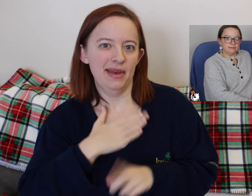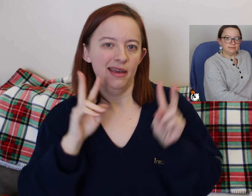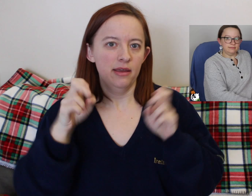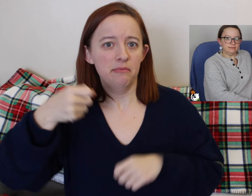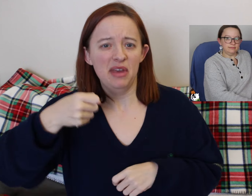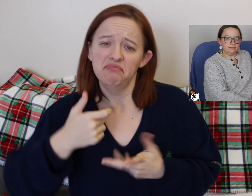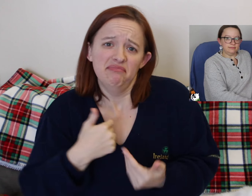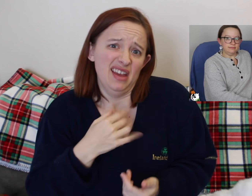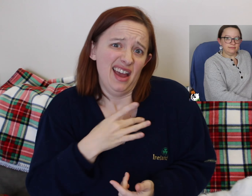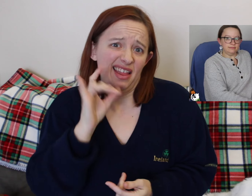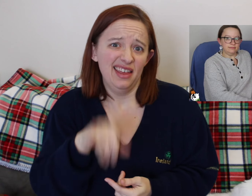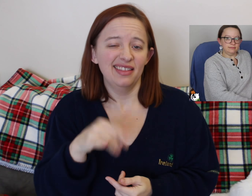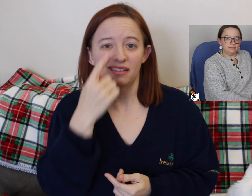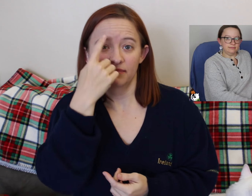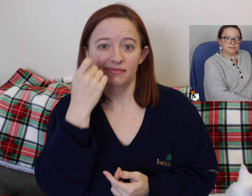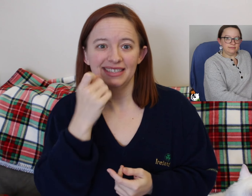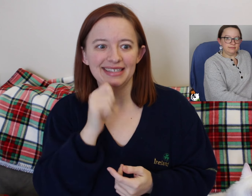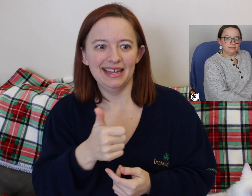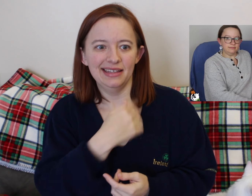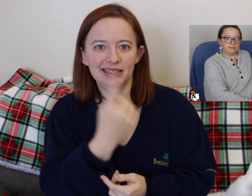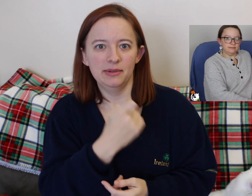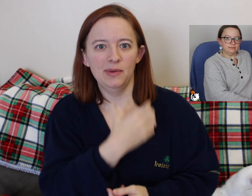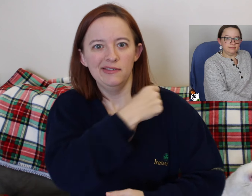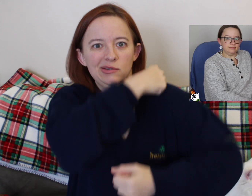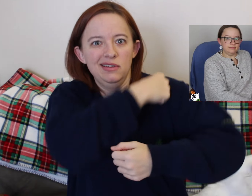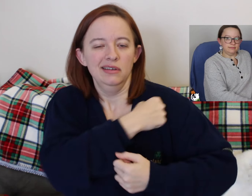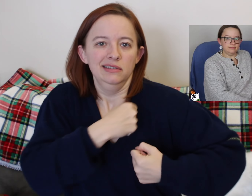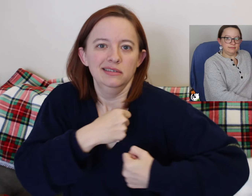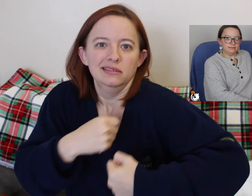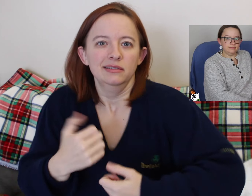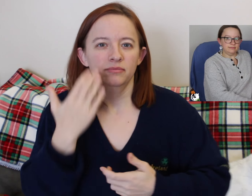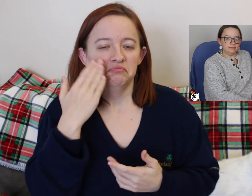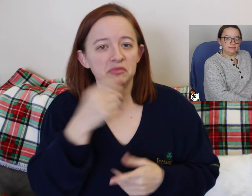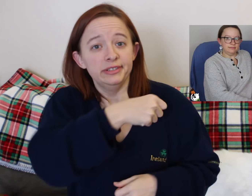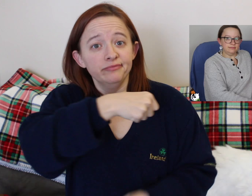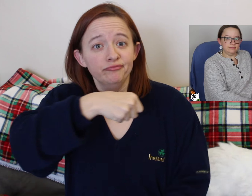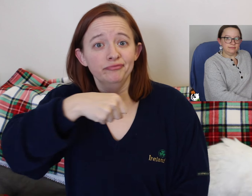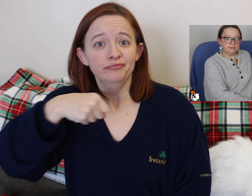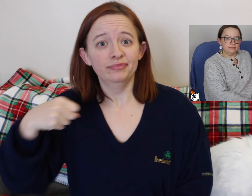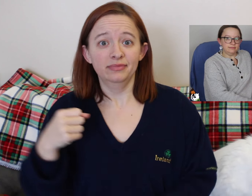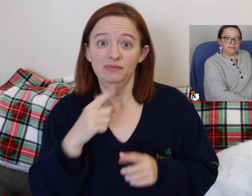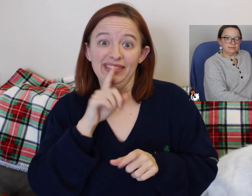What I used, what I didn't use from that video. I'll see if I recommend it or not. So let's get started.